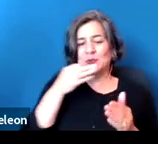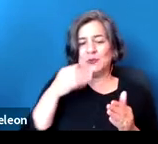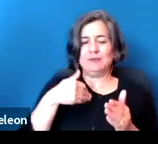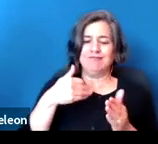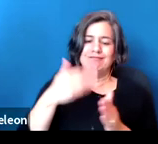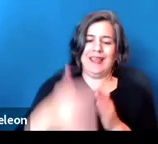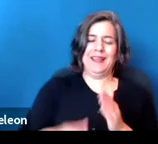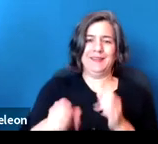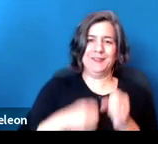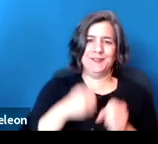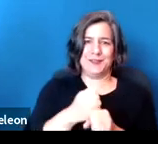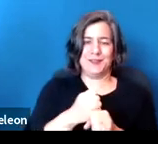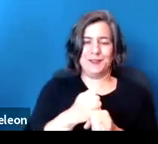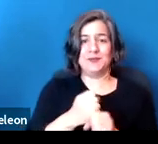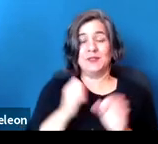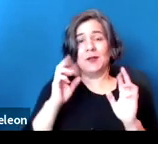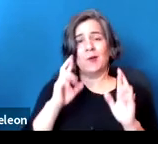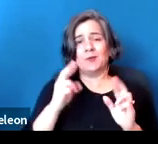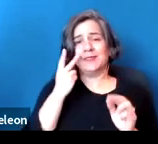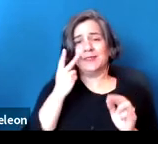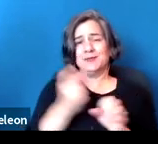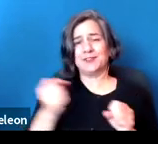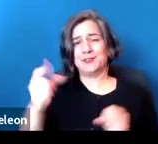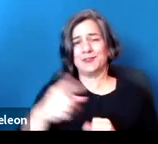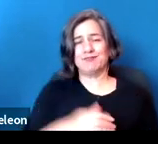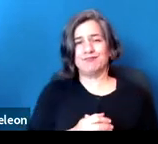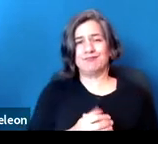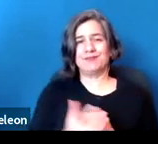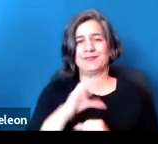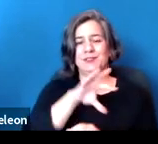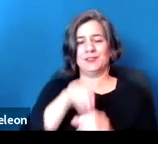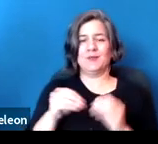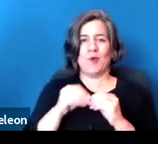that we will see you next year and that you will join us for more trainings next year,